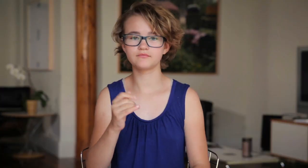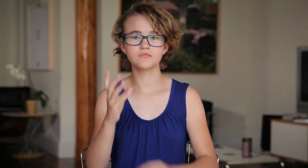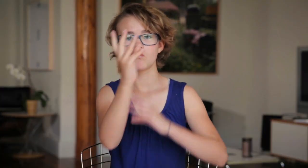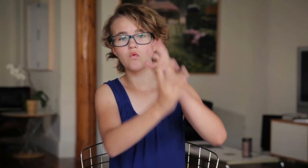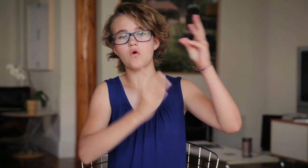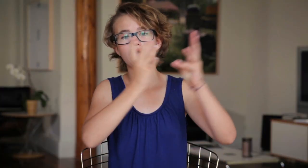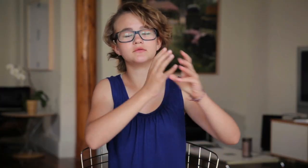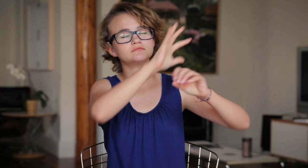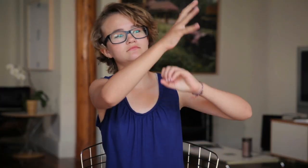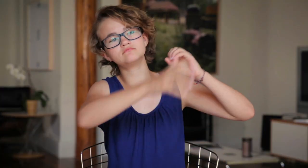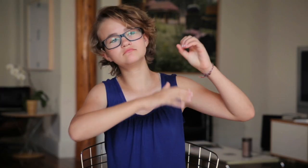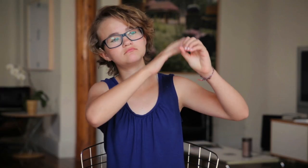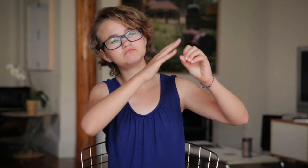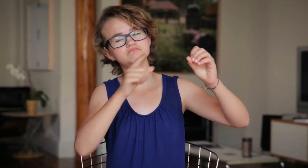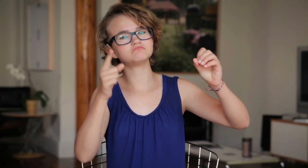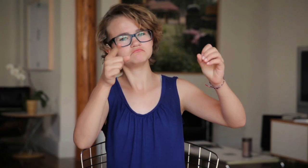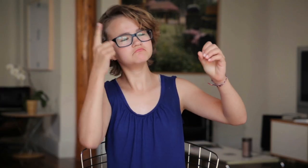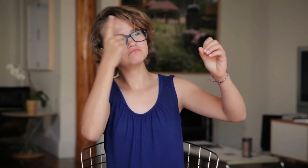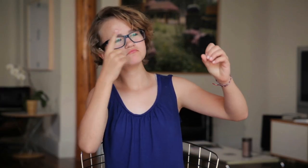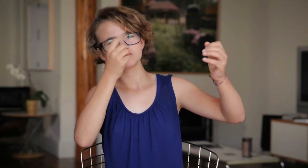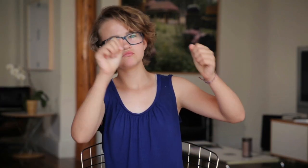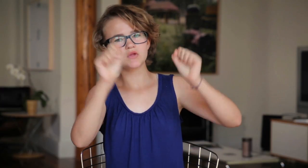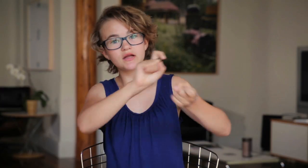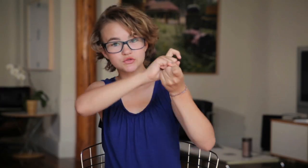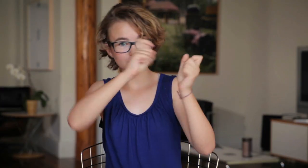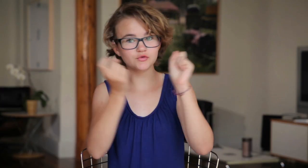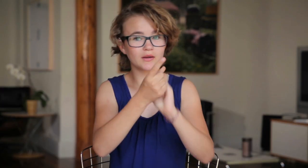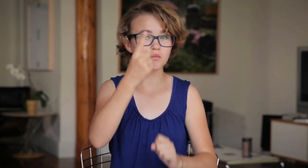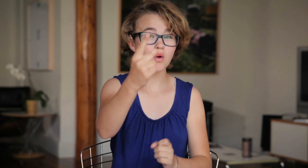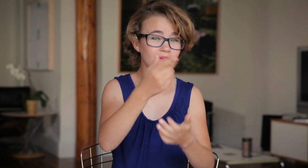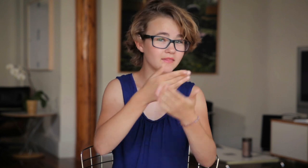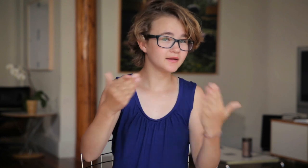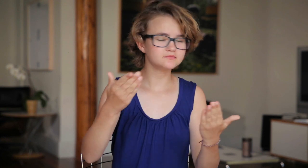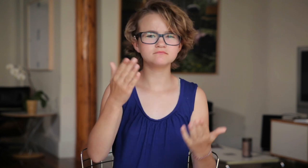If you could change one thing about this world,